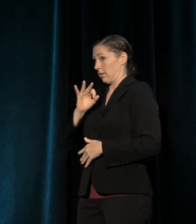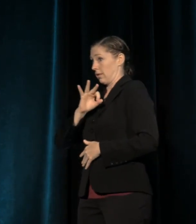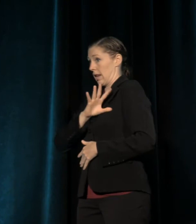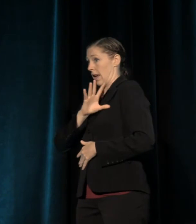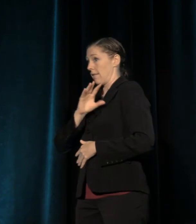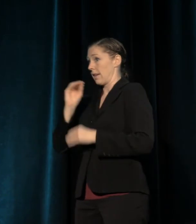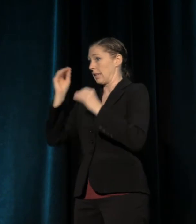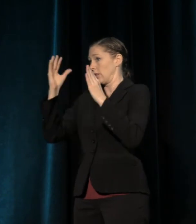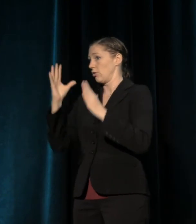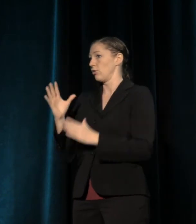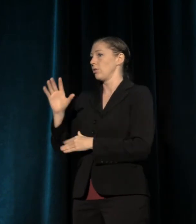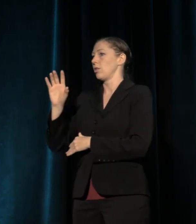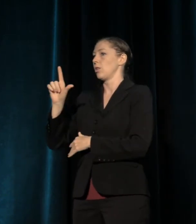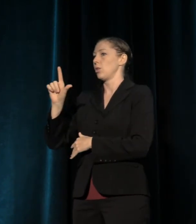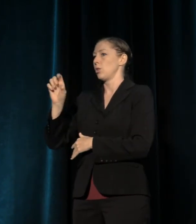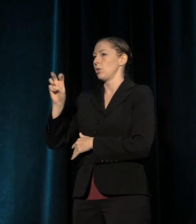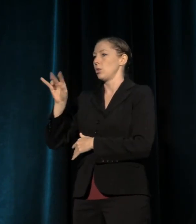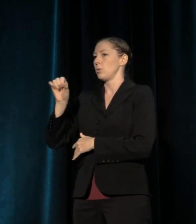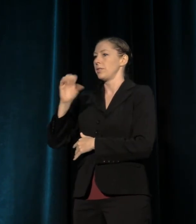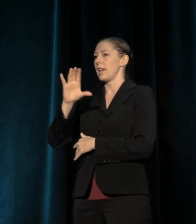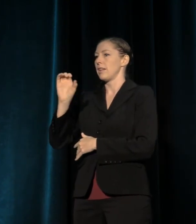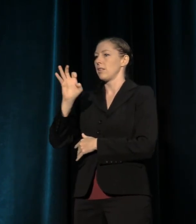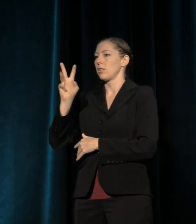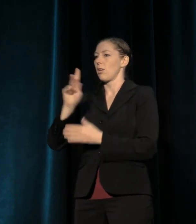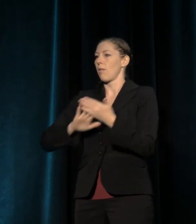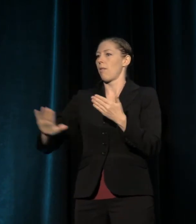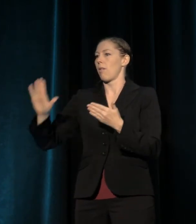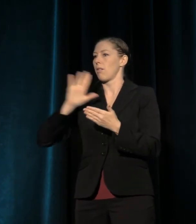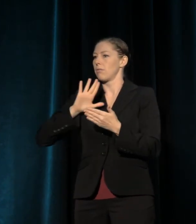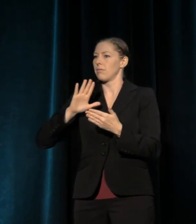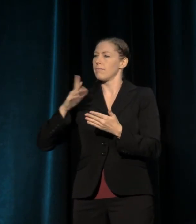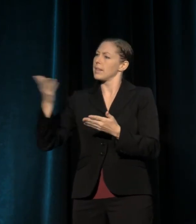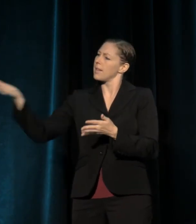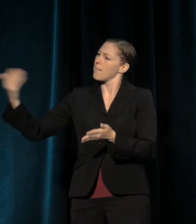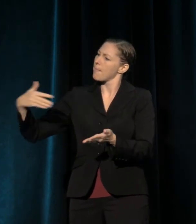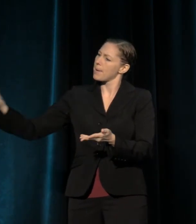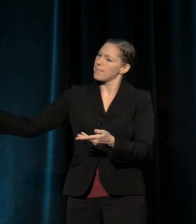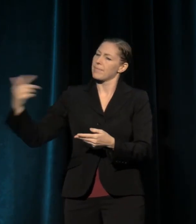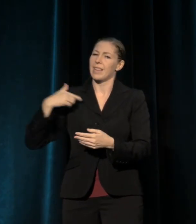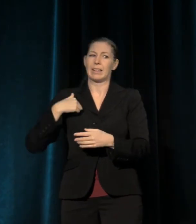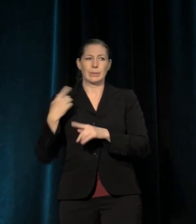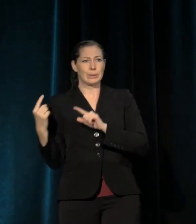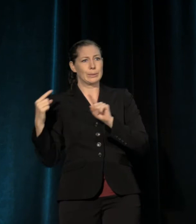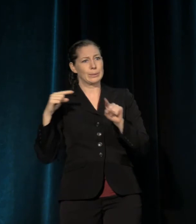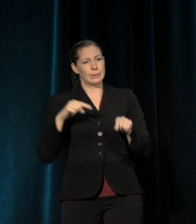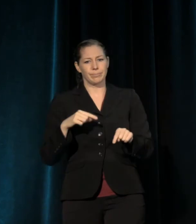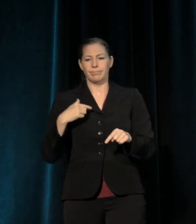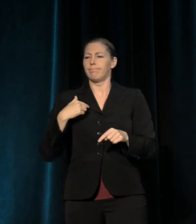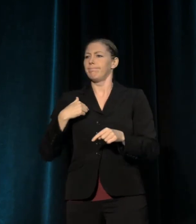they invited me in, they welcomed me. And I found myself at a round dining table